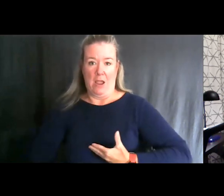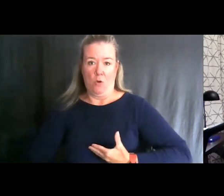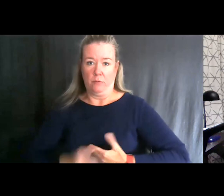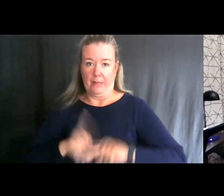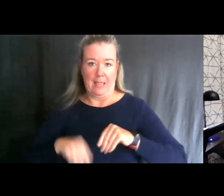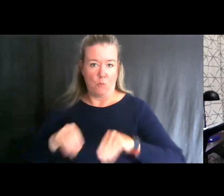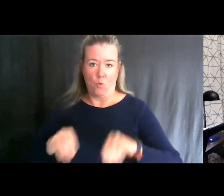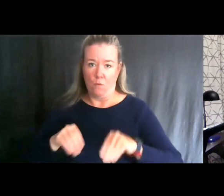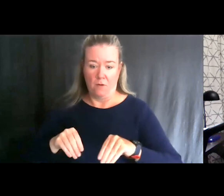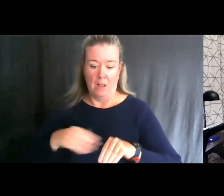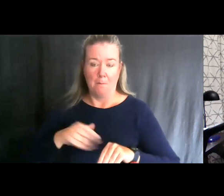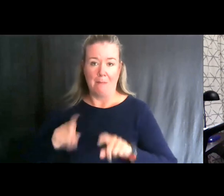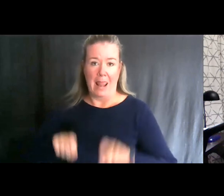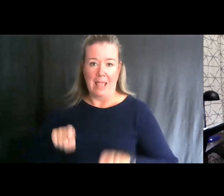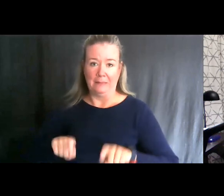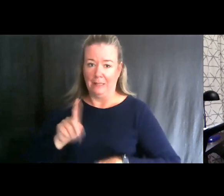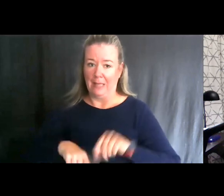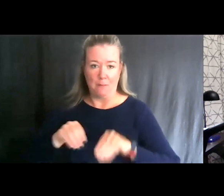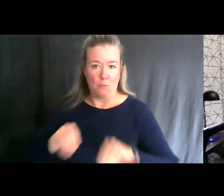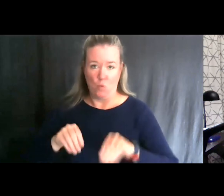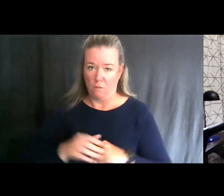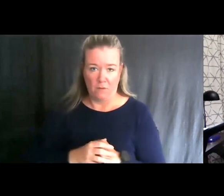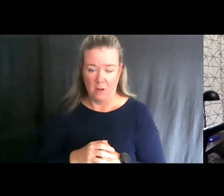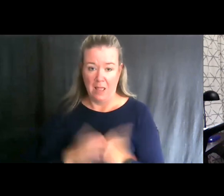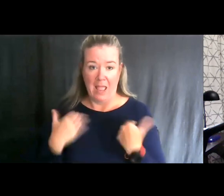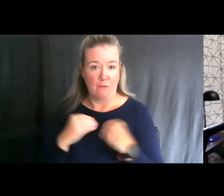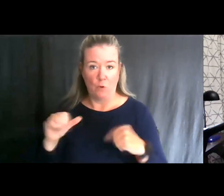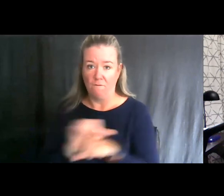move my legs and I don't have any function below the chest level.